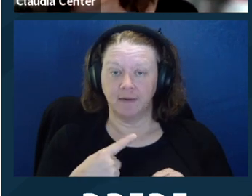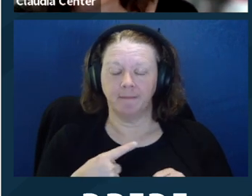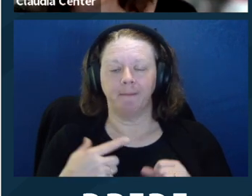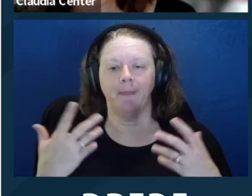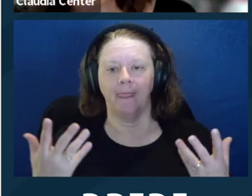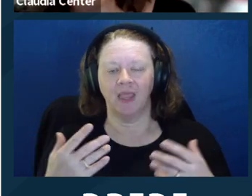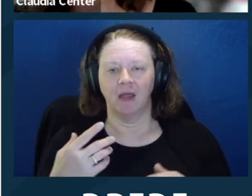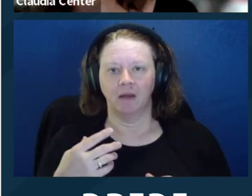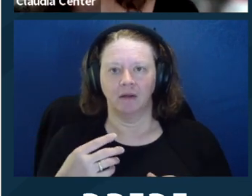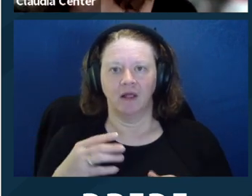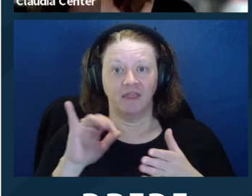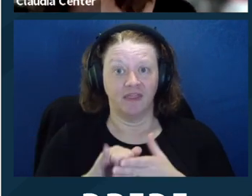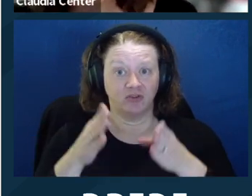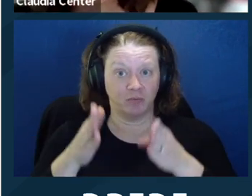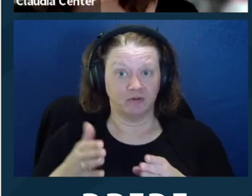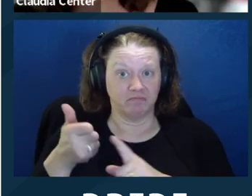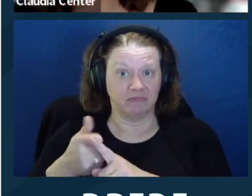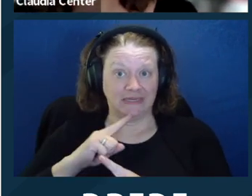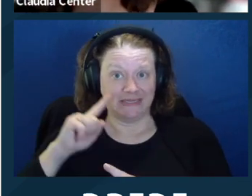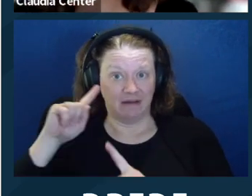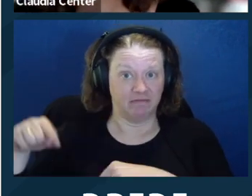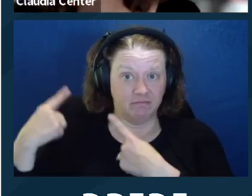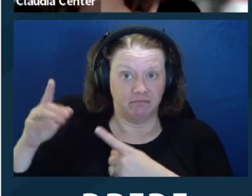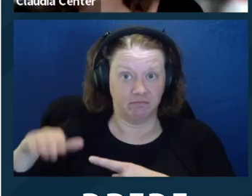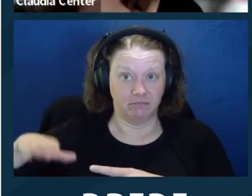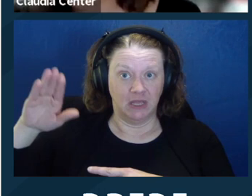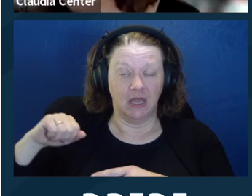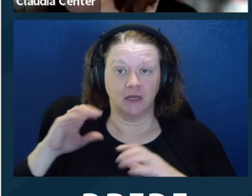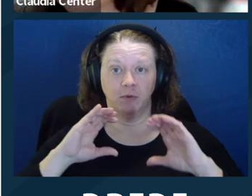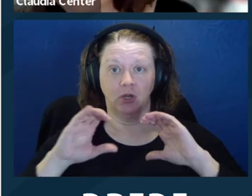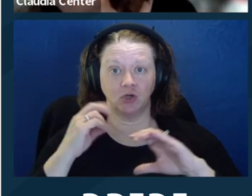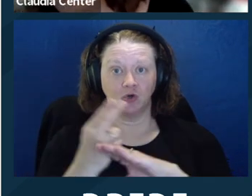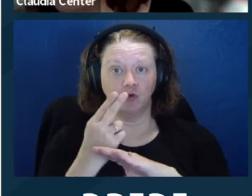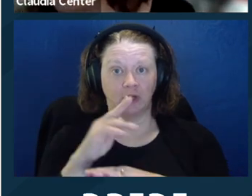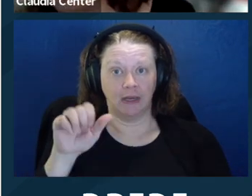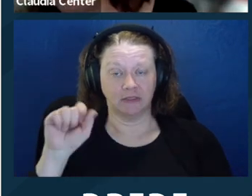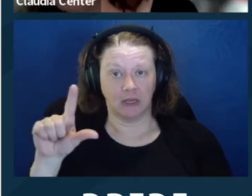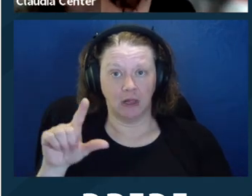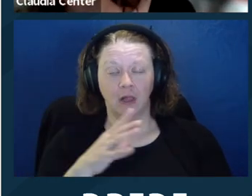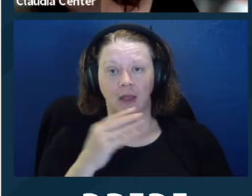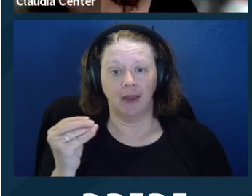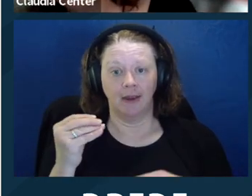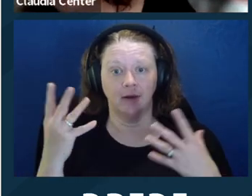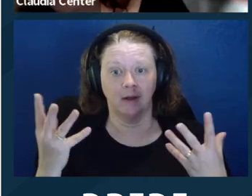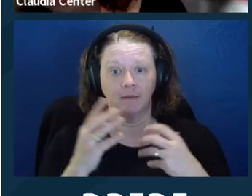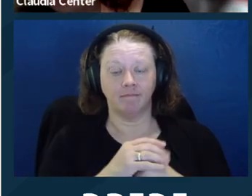have a disability. You could say, you know, so and so, you know, has been deaf since childhood